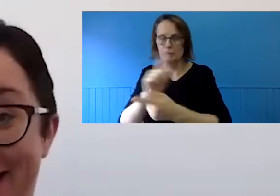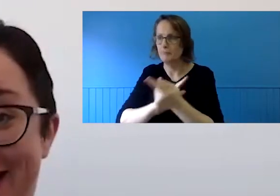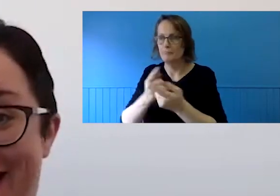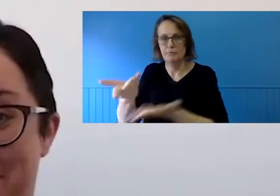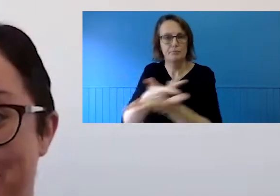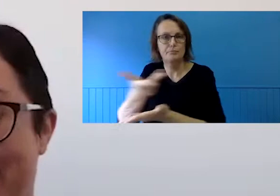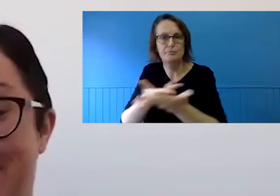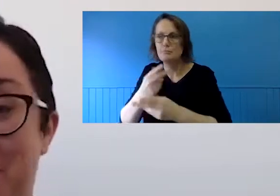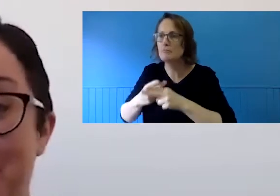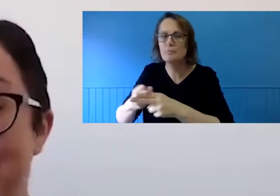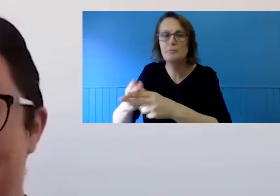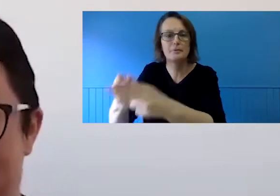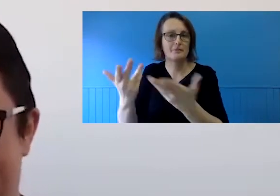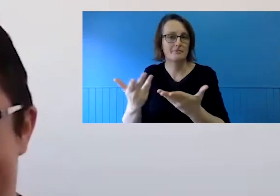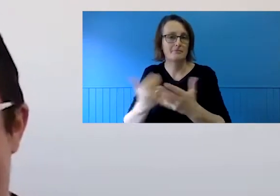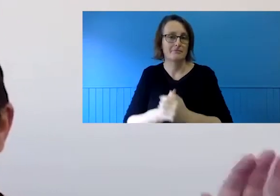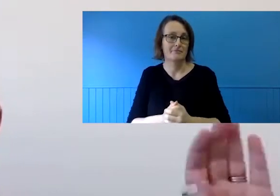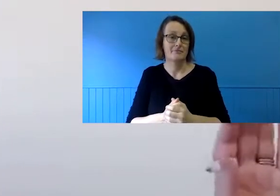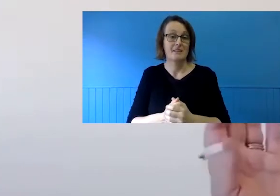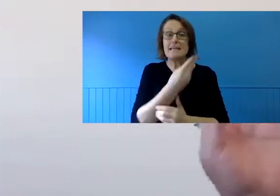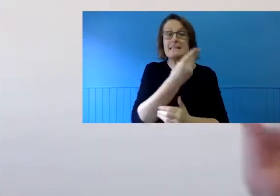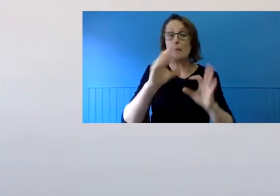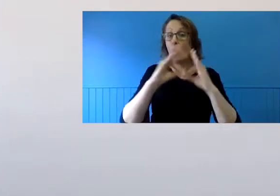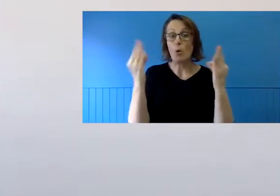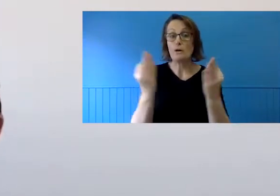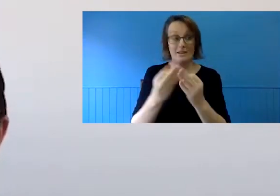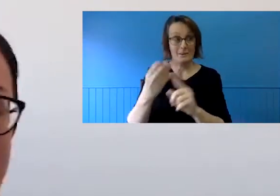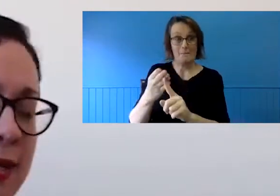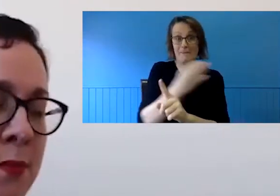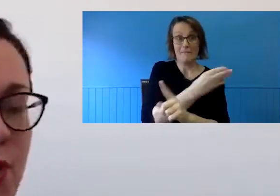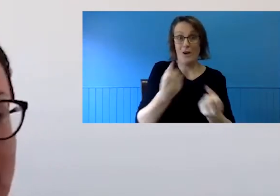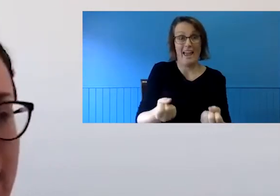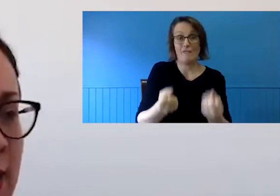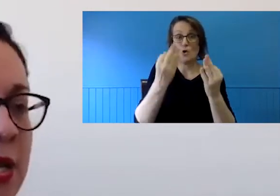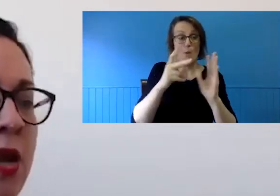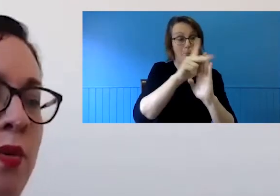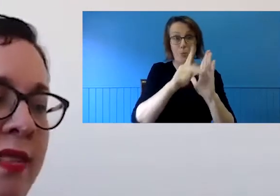that never had even had a work-from-home policy are now working clearly from home and communicating with other